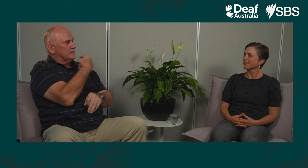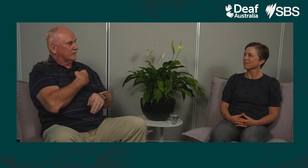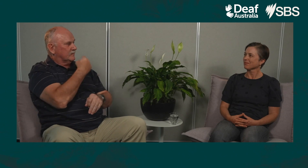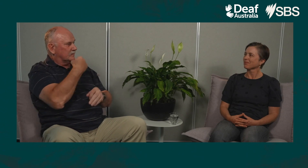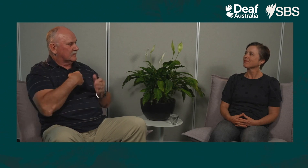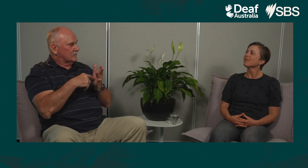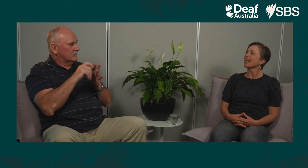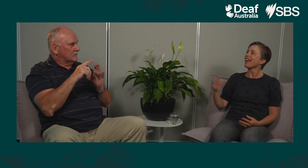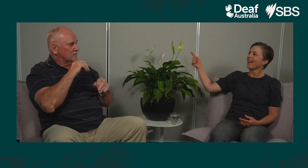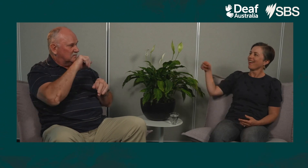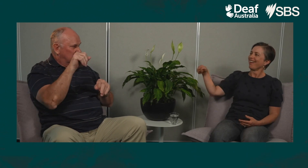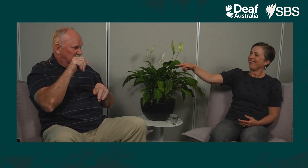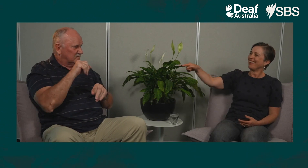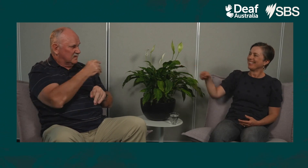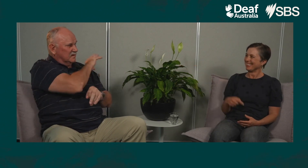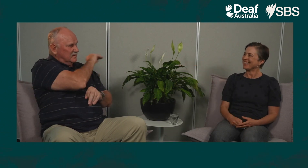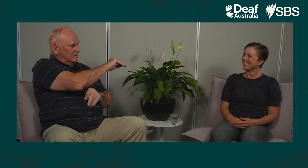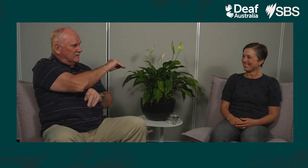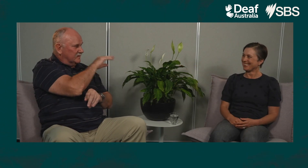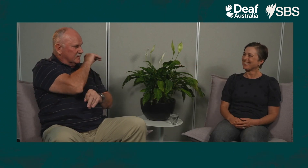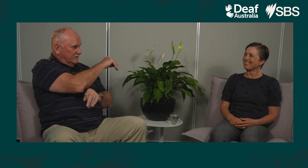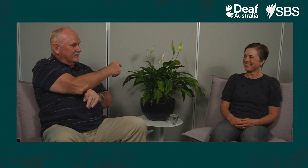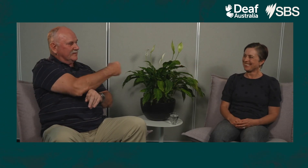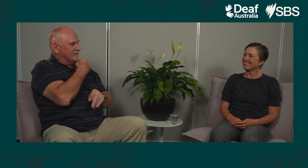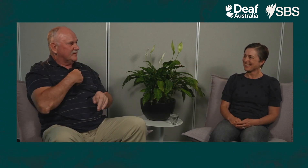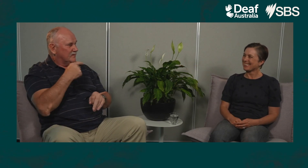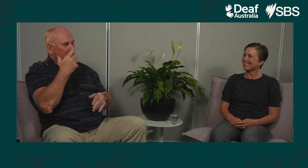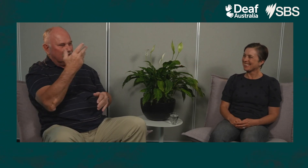So you know, Mr. Dyson would be spoken to and he would direct me about